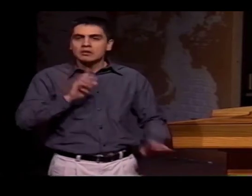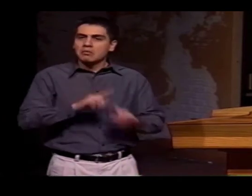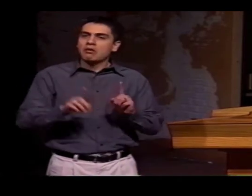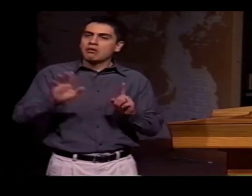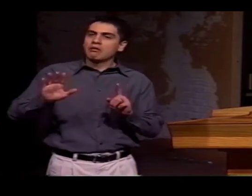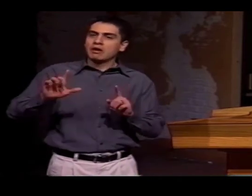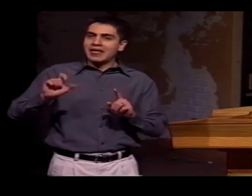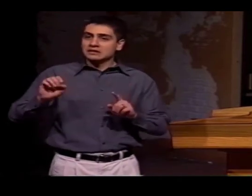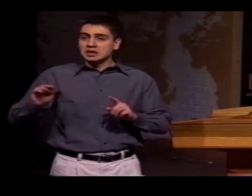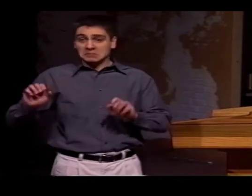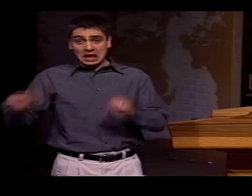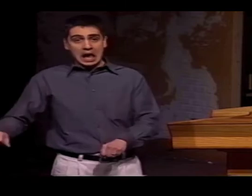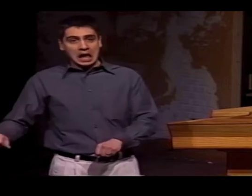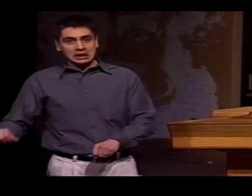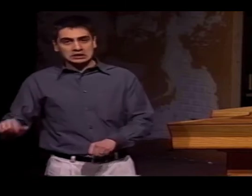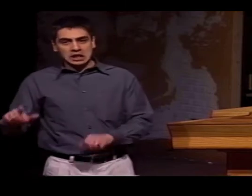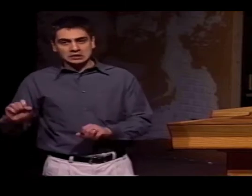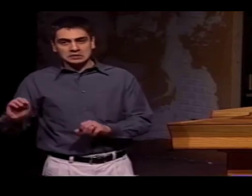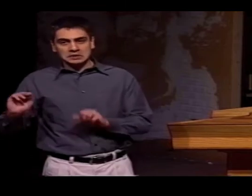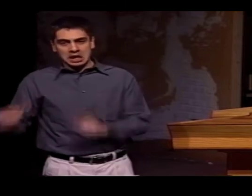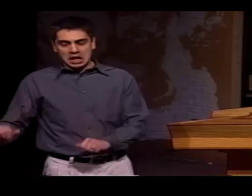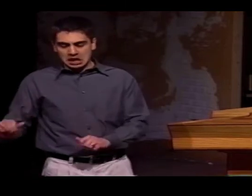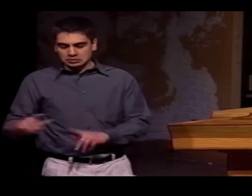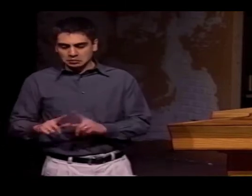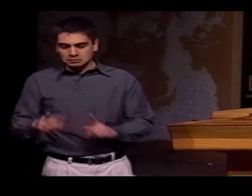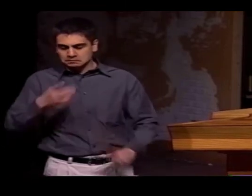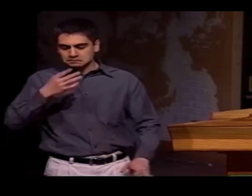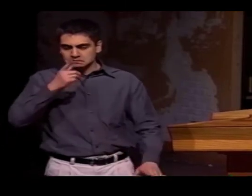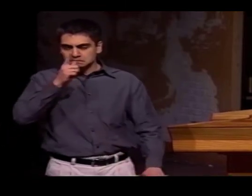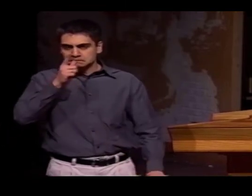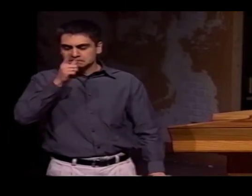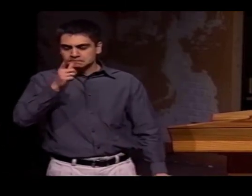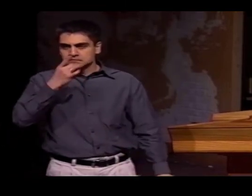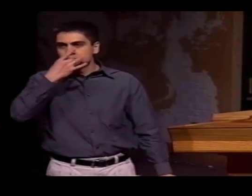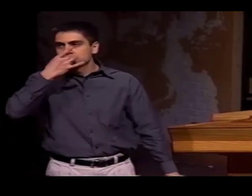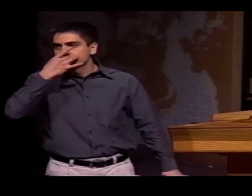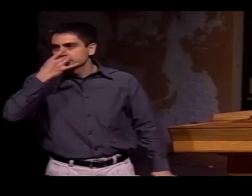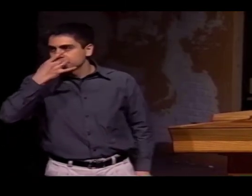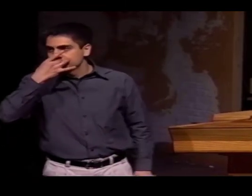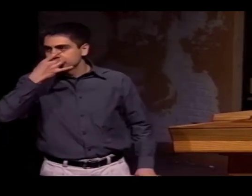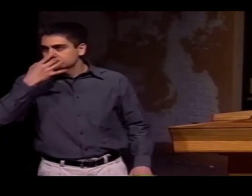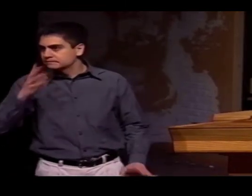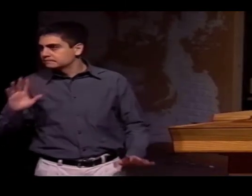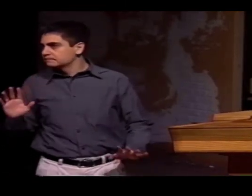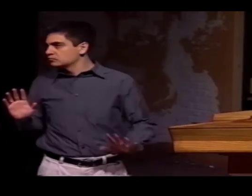NEVER ON THE LIPS, BUT IN LSM, IT IS GRAMMATICALLY CORRECT,